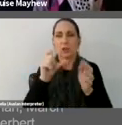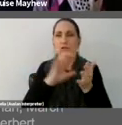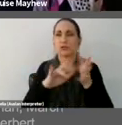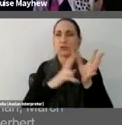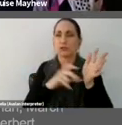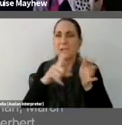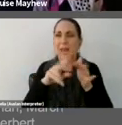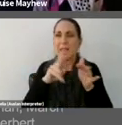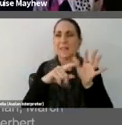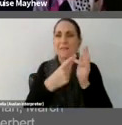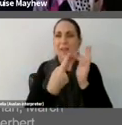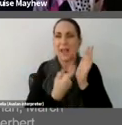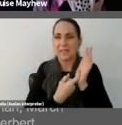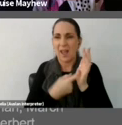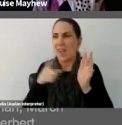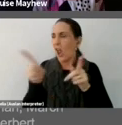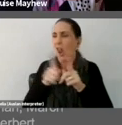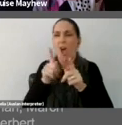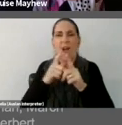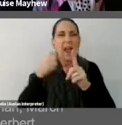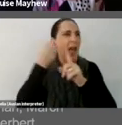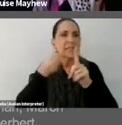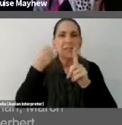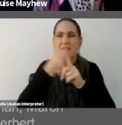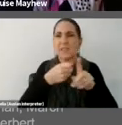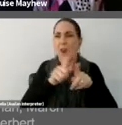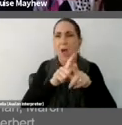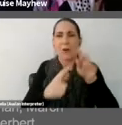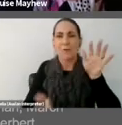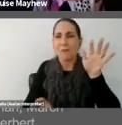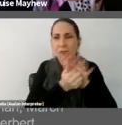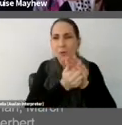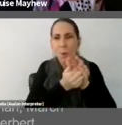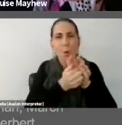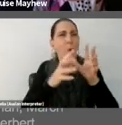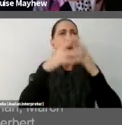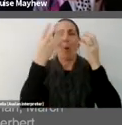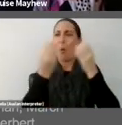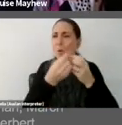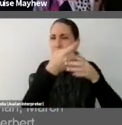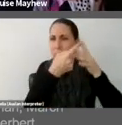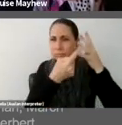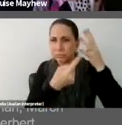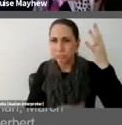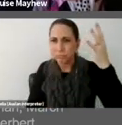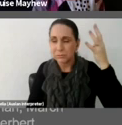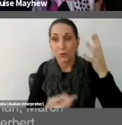or a guerrilla activist, a fraud, all of the above and none of the above.